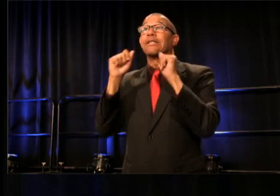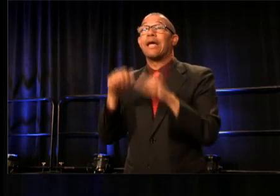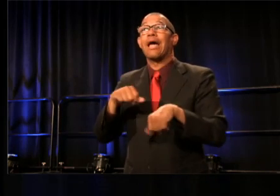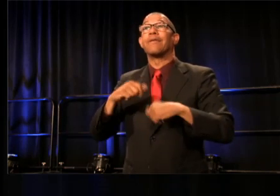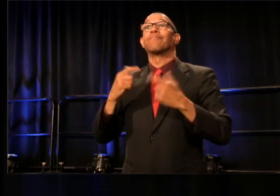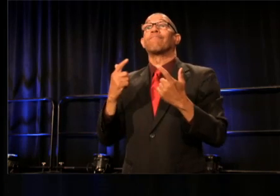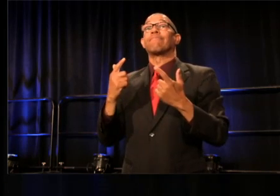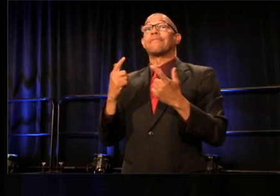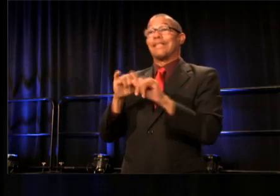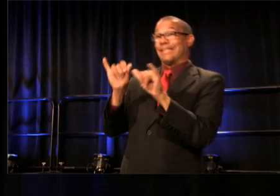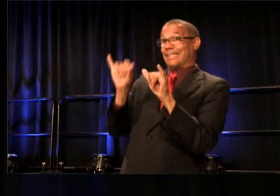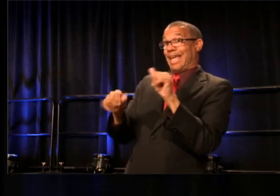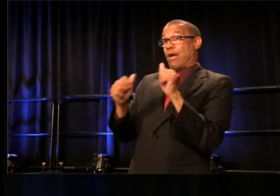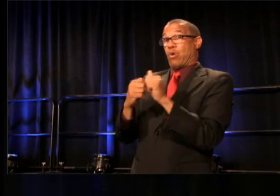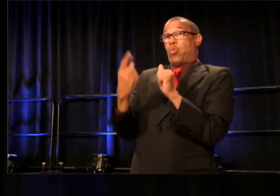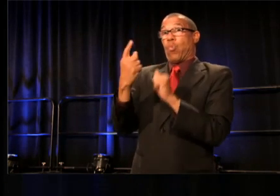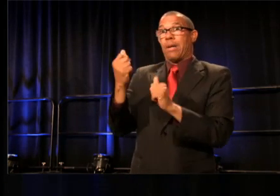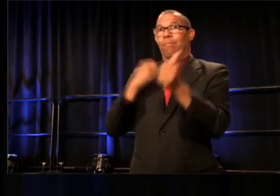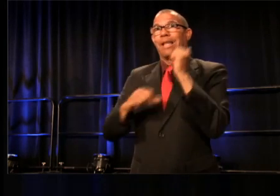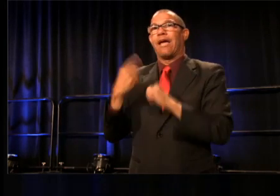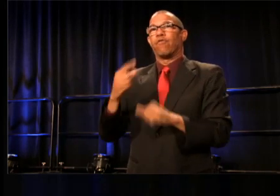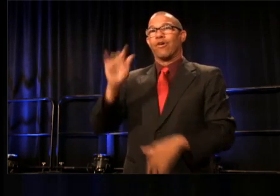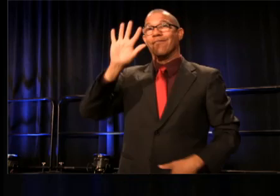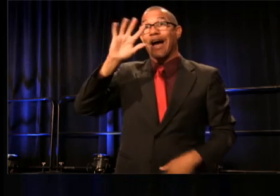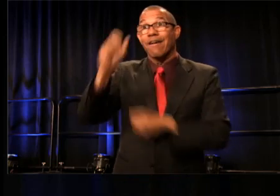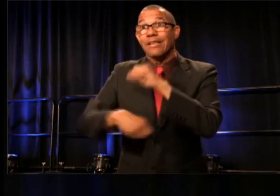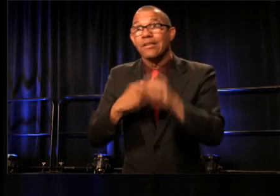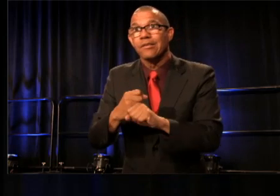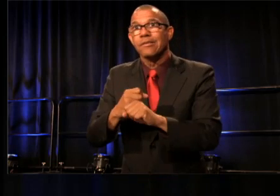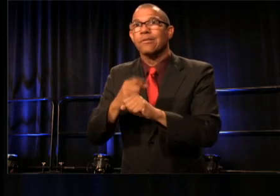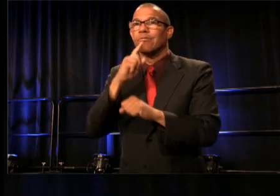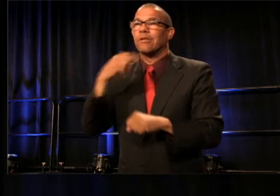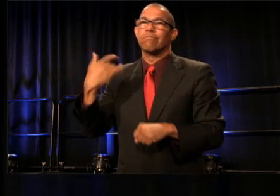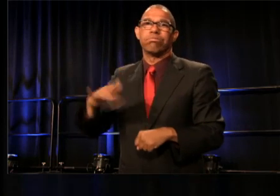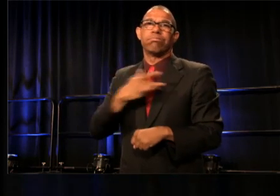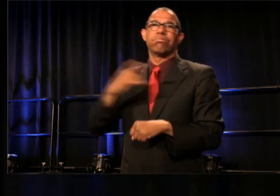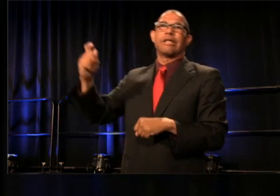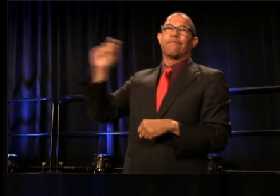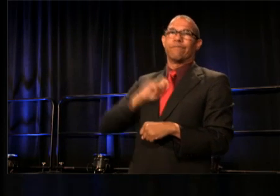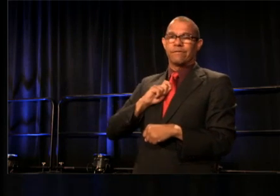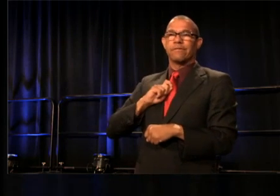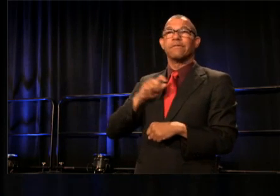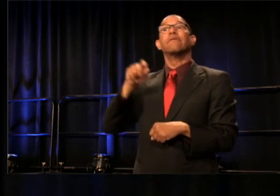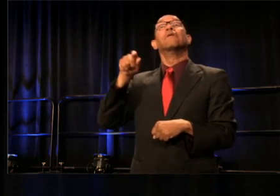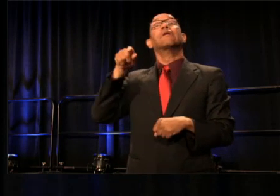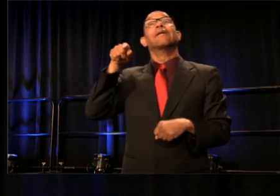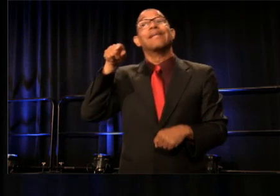for five years in our work and what a gift that has been for me. This unexplored territory has become even more clear,